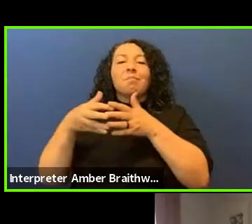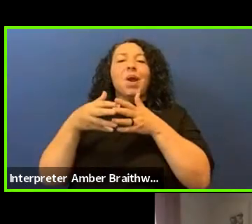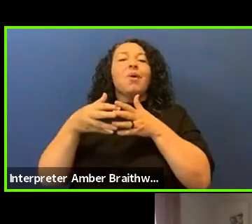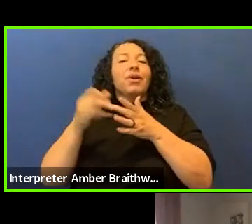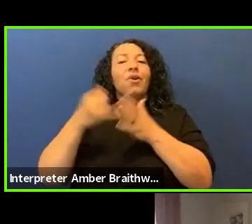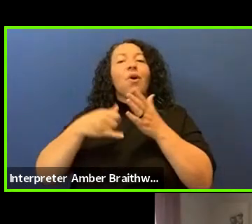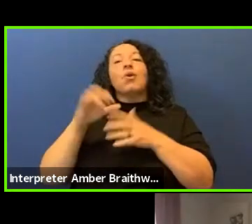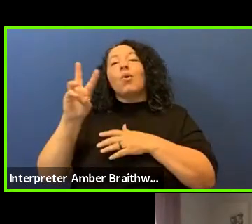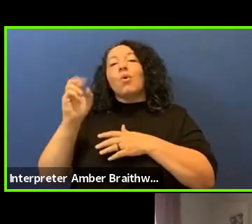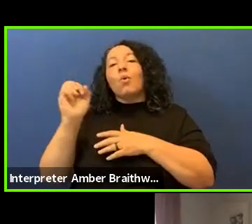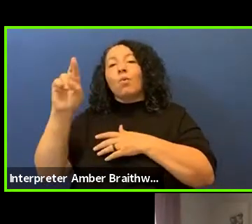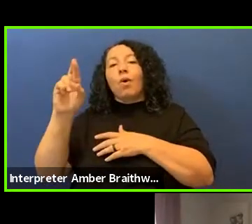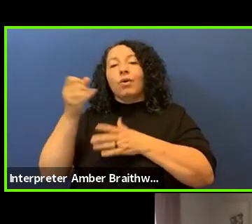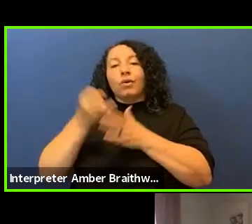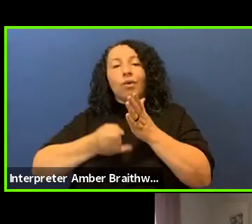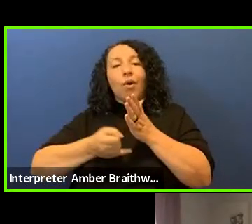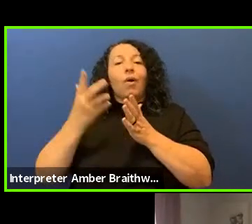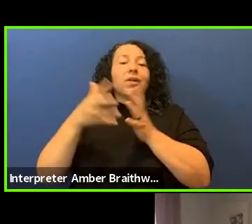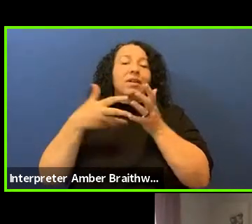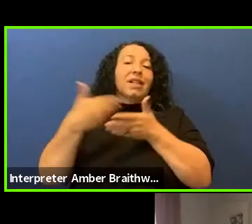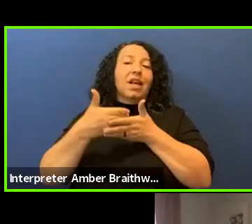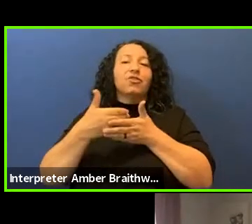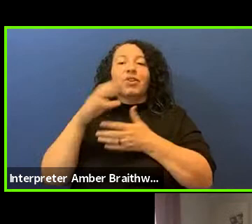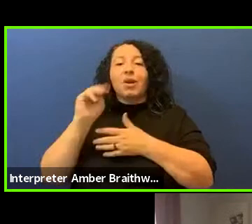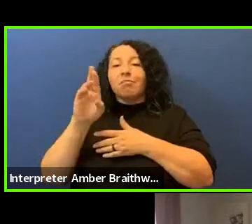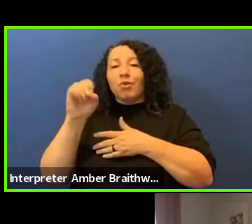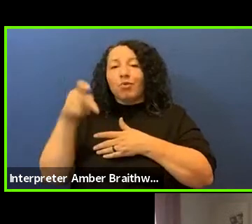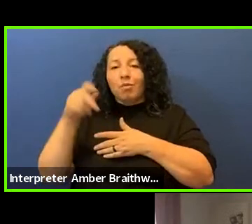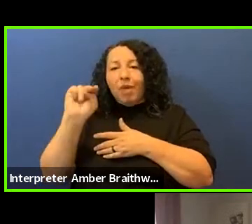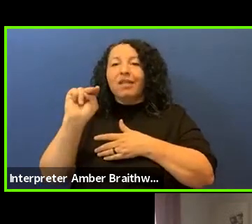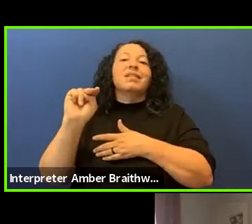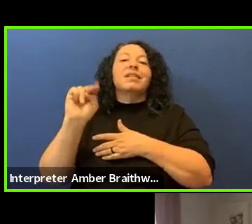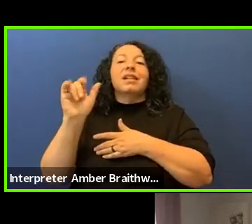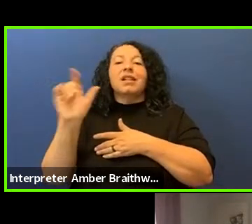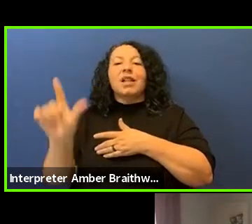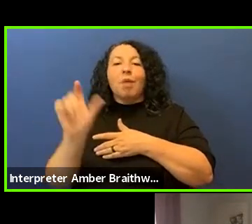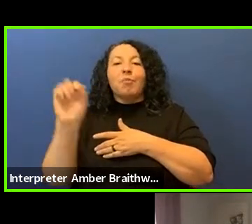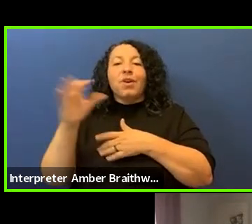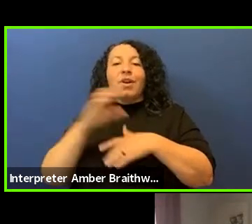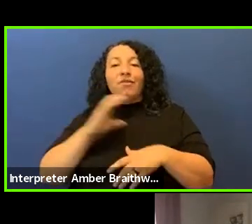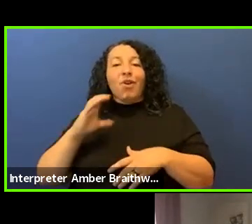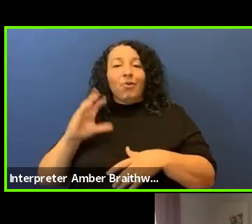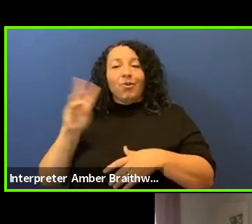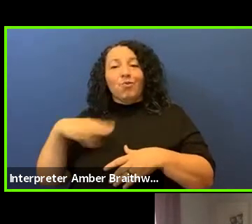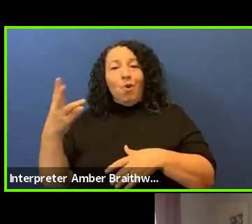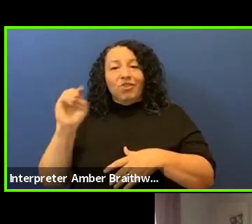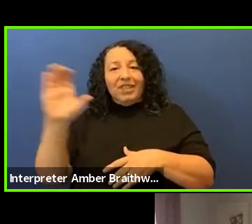the Metropolitan Museum of Art and the Library of Congress in Washington D.C. Heap of Birds has taught